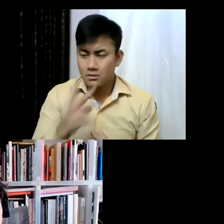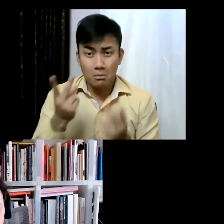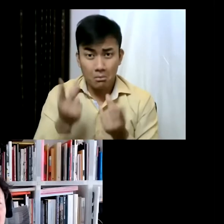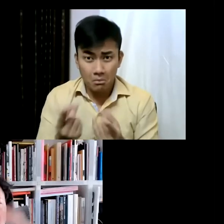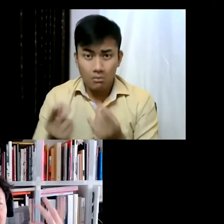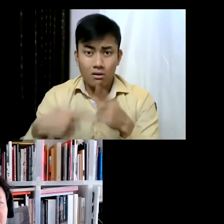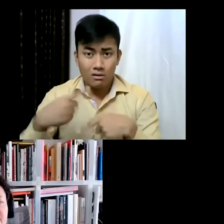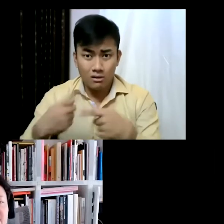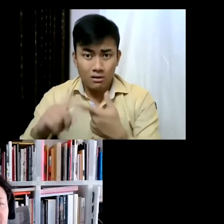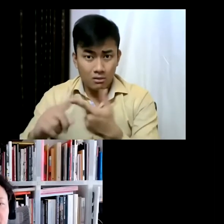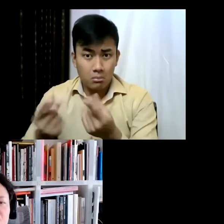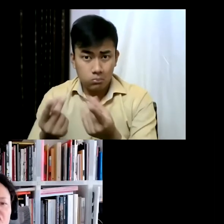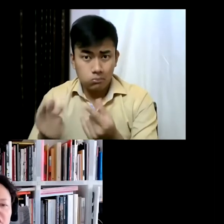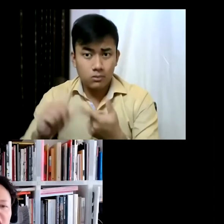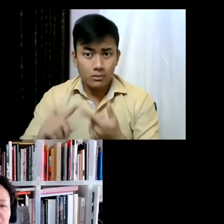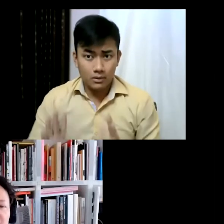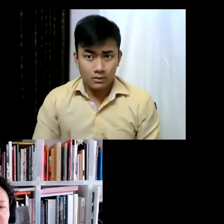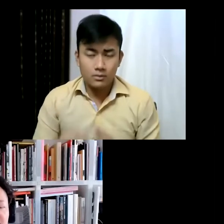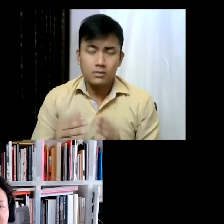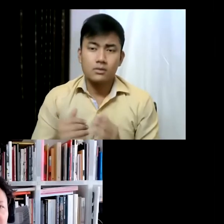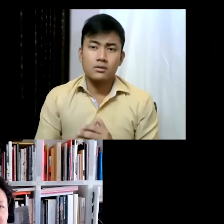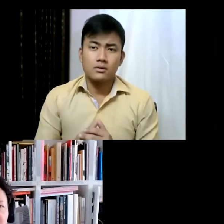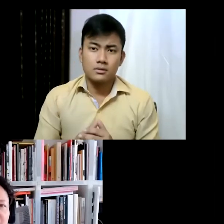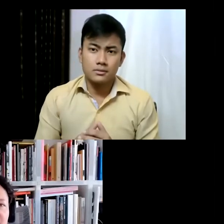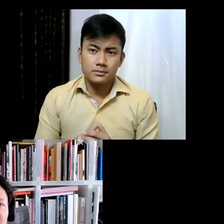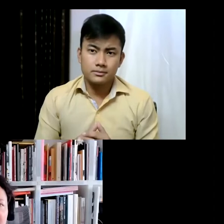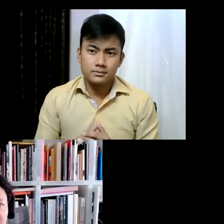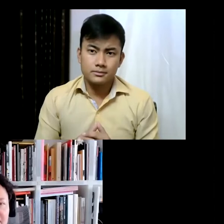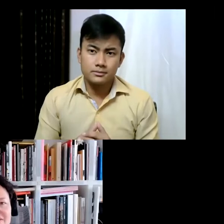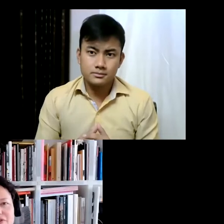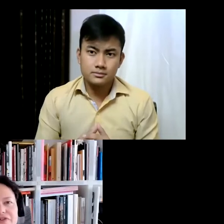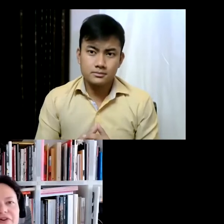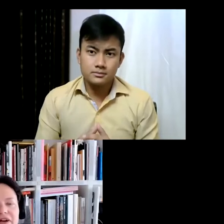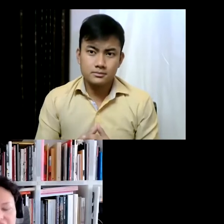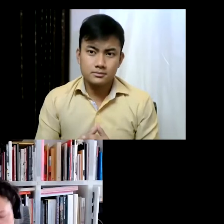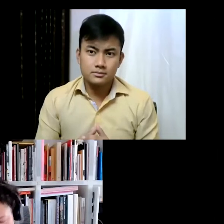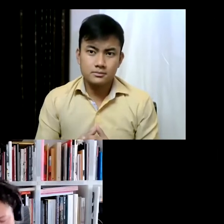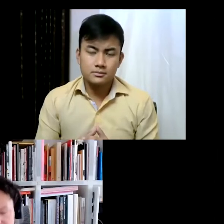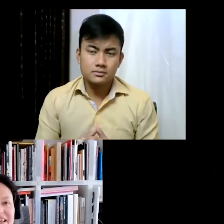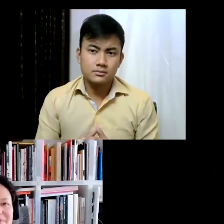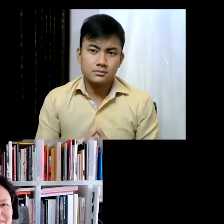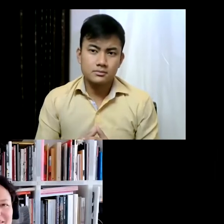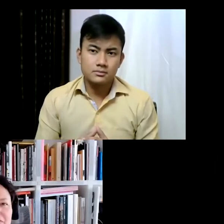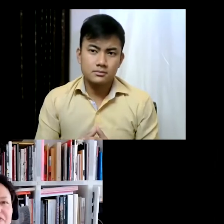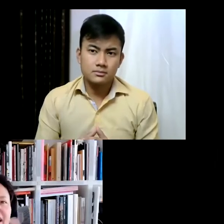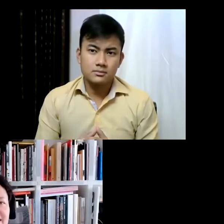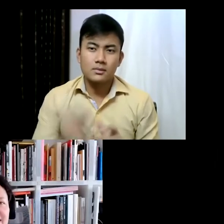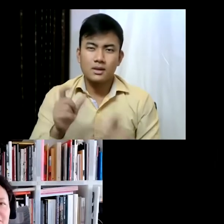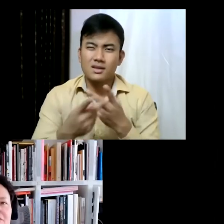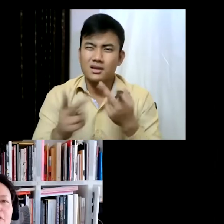So what that means in the exhibition is that there are, like, three sort of themes or threads or so.